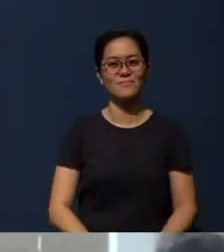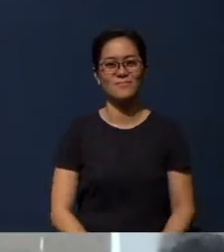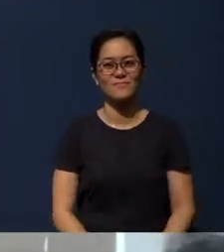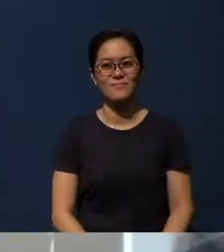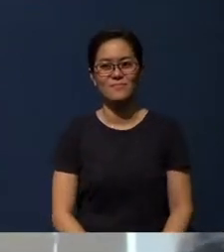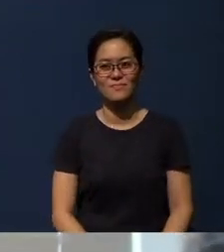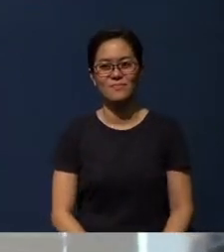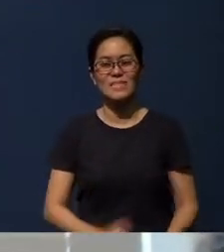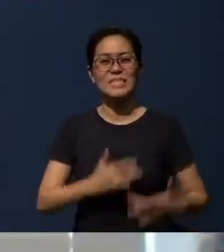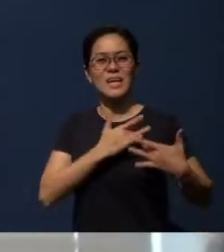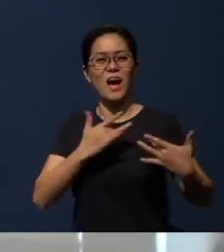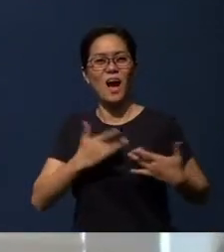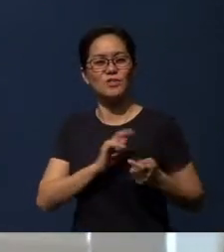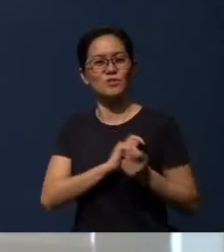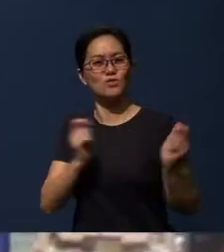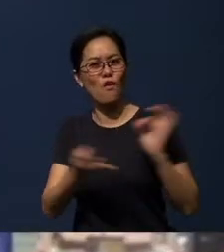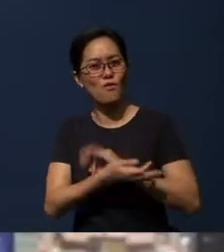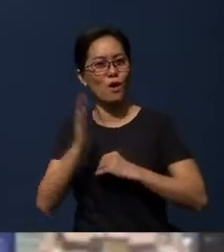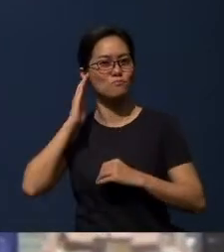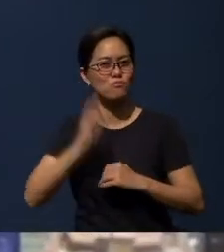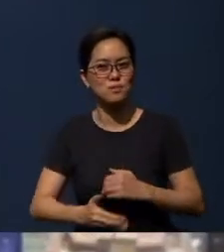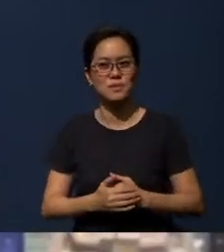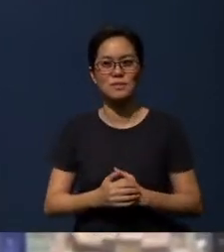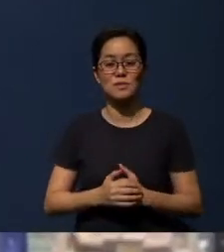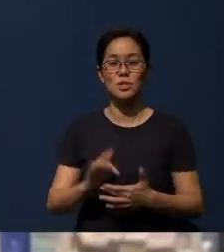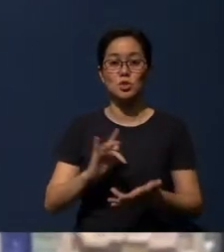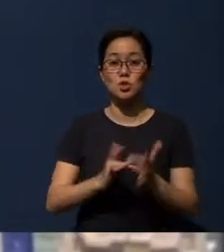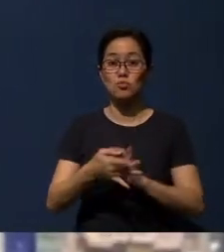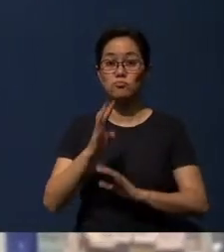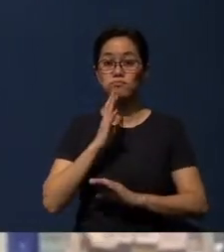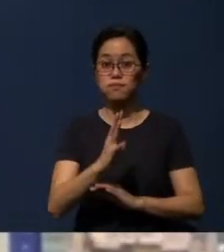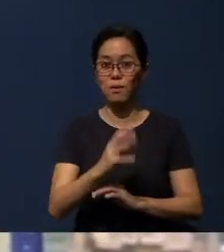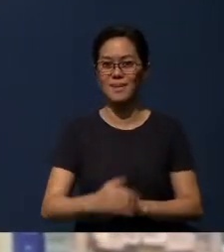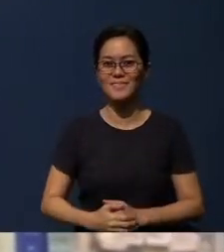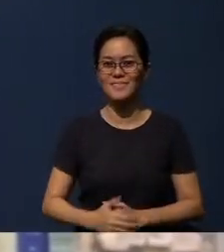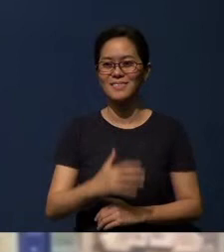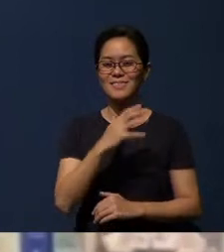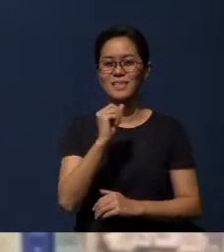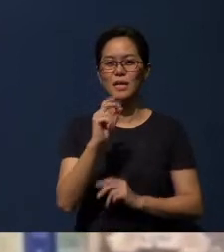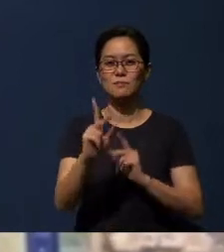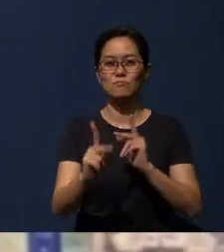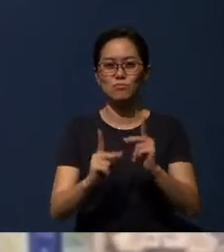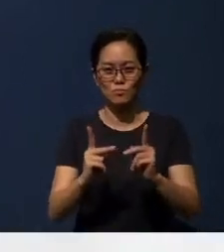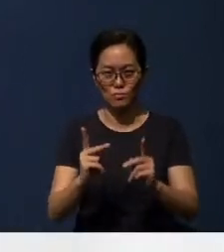[In English] Hearts will be transformed. Jesus spoke, and the people heard Him.